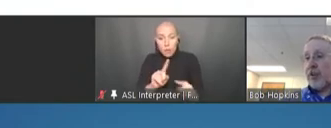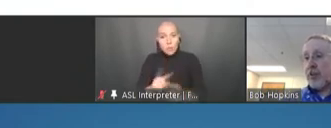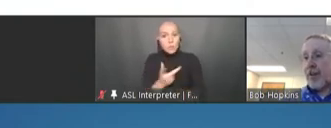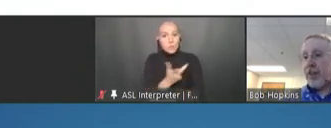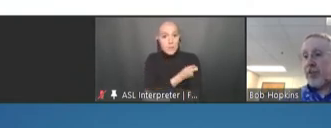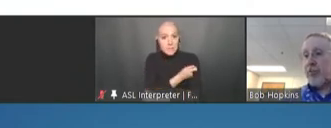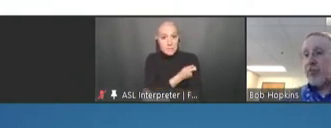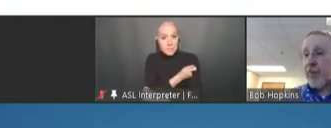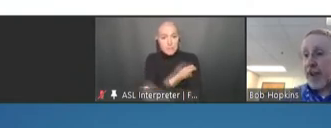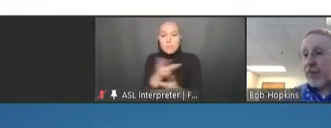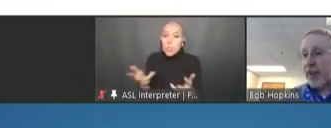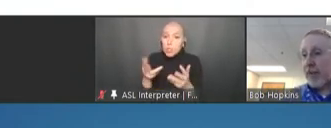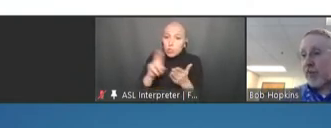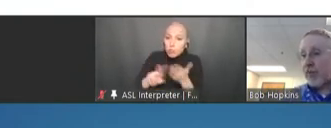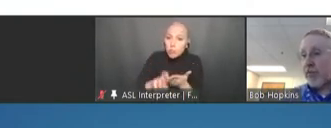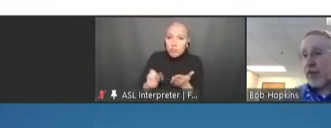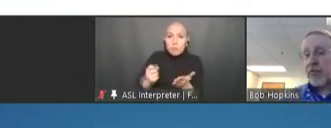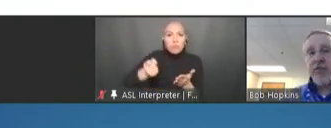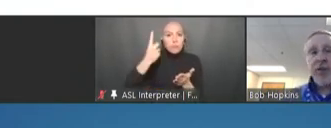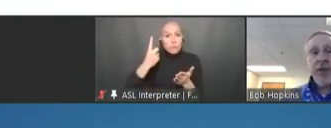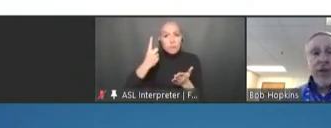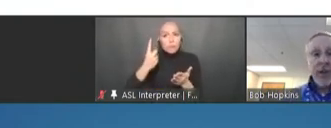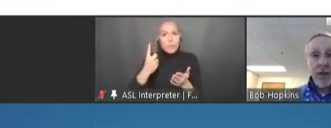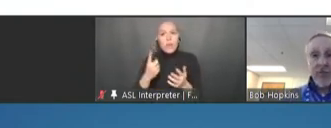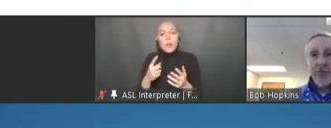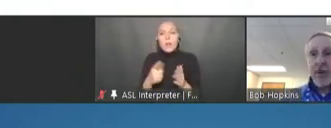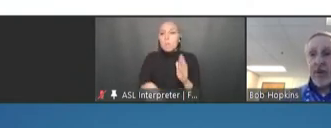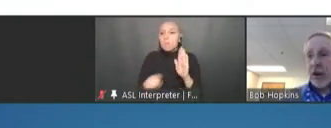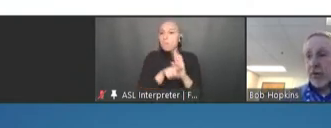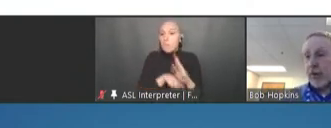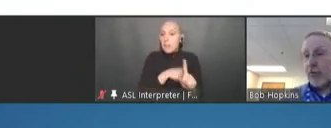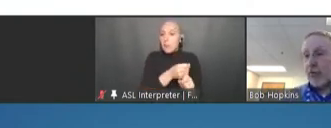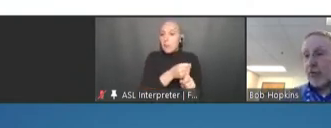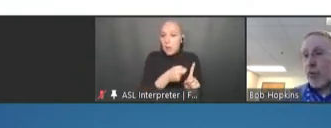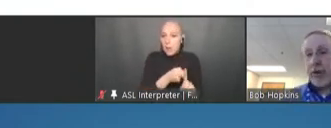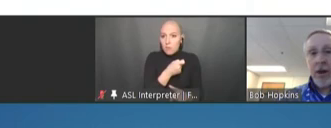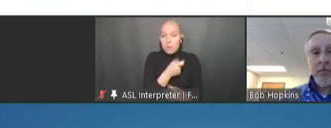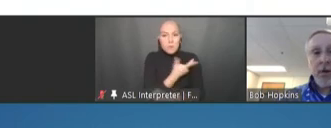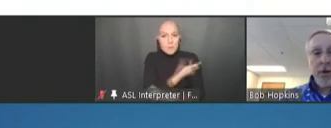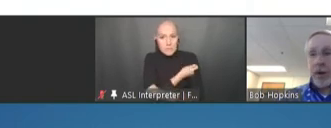the mechanisms of vaccine-adverse events, as Dr. Edwards pointed out a moment ago.